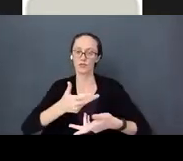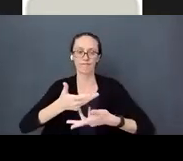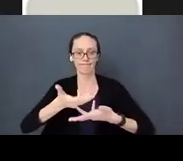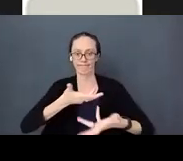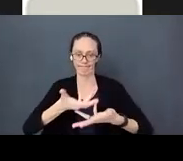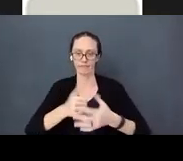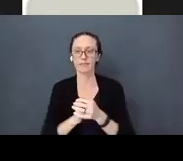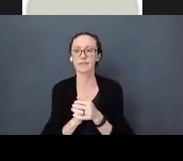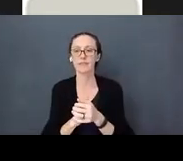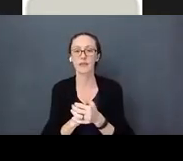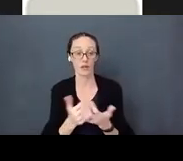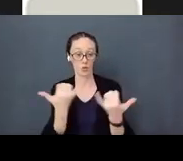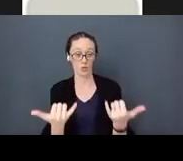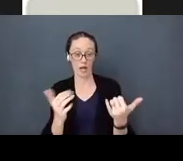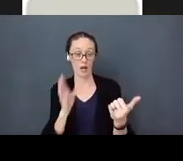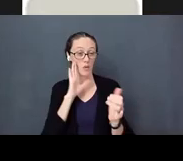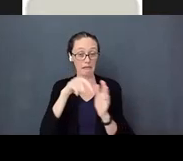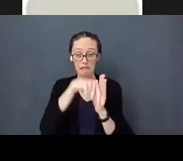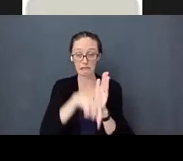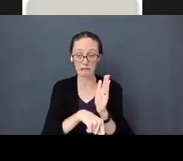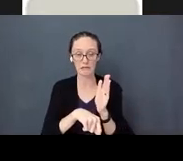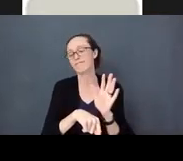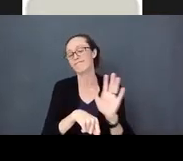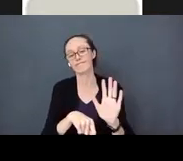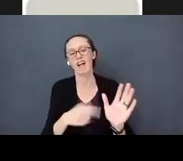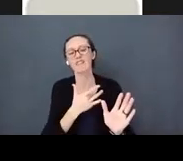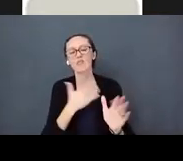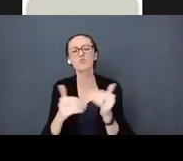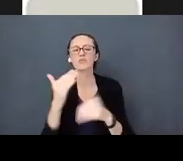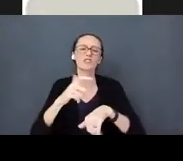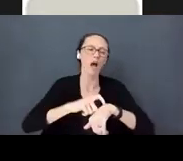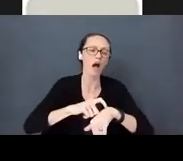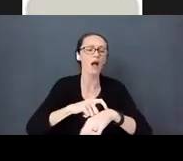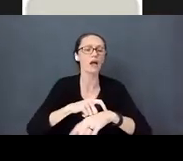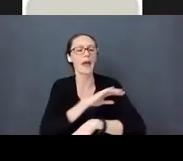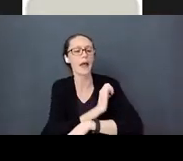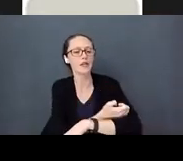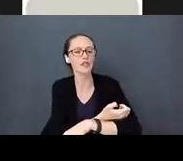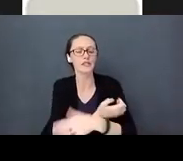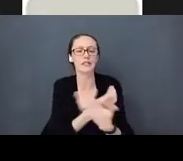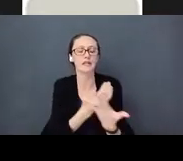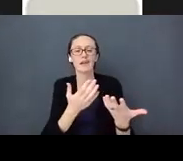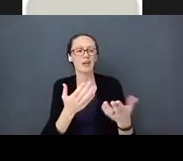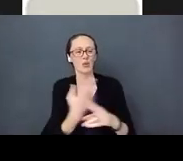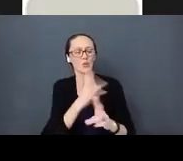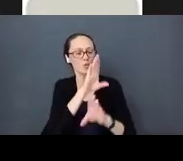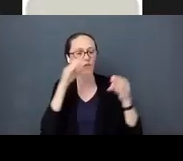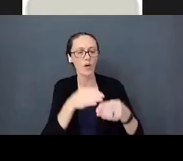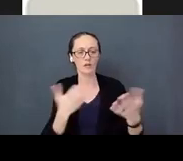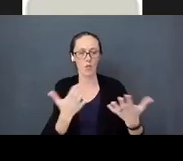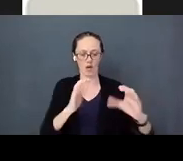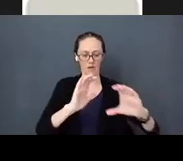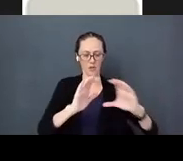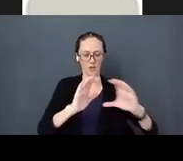today. We spend too much time talking about modalities. What really matters in any baby